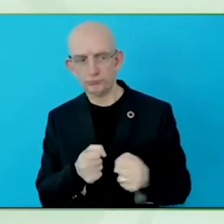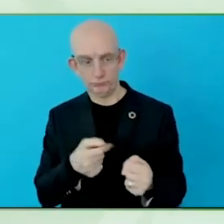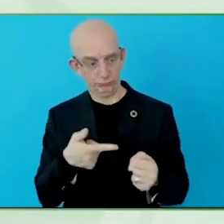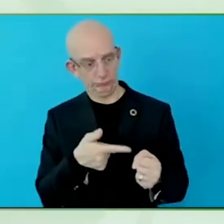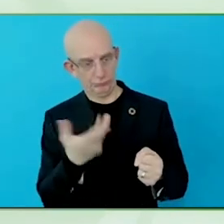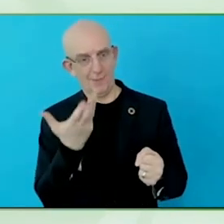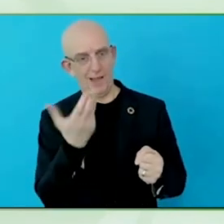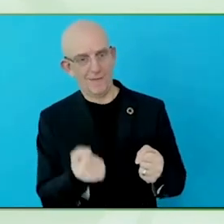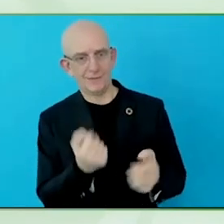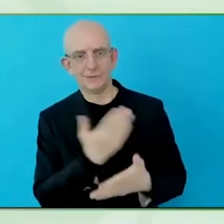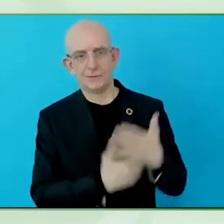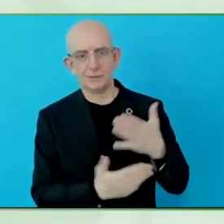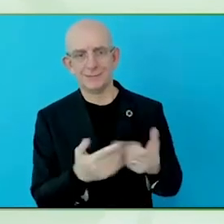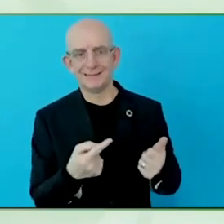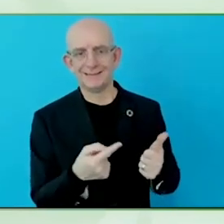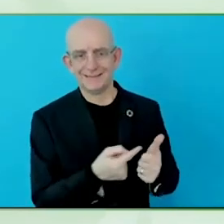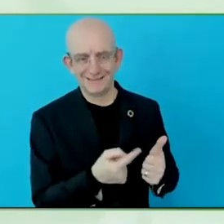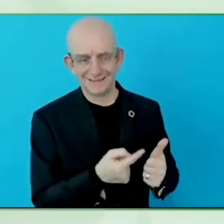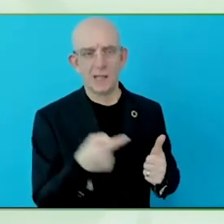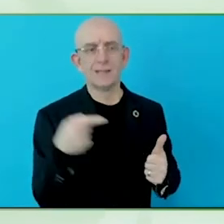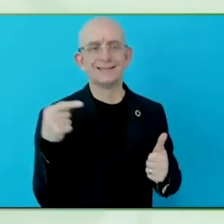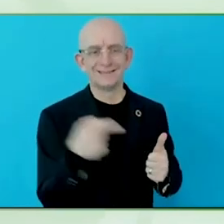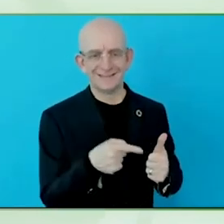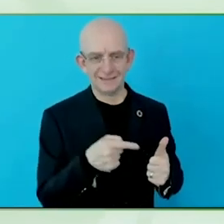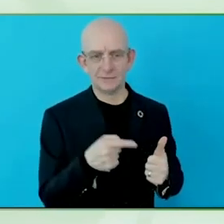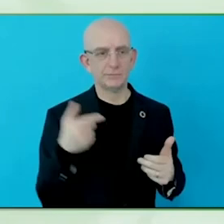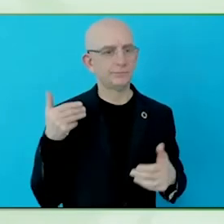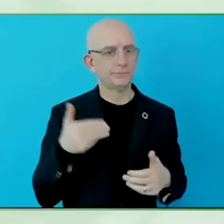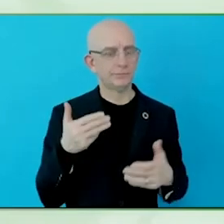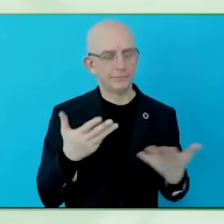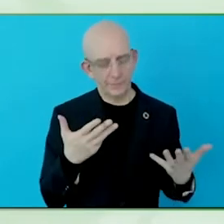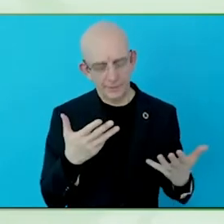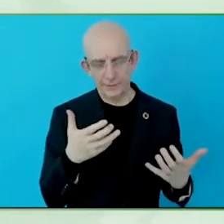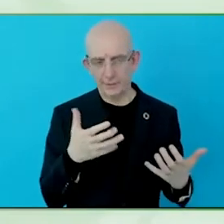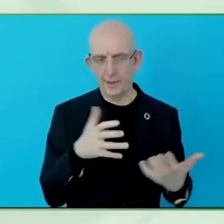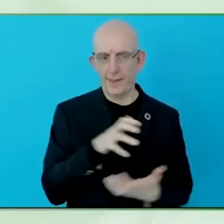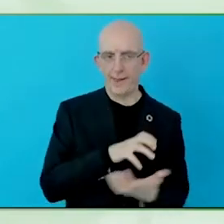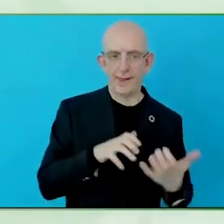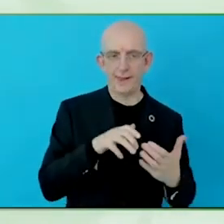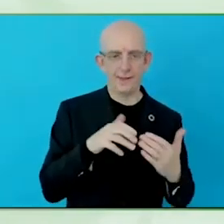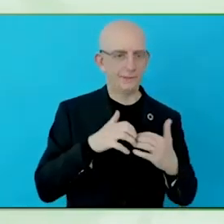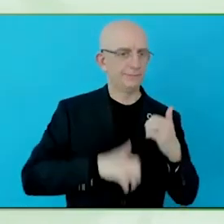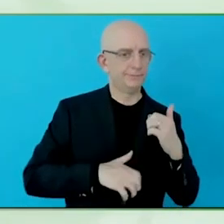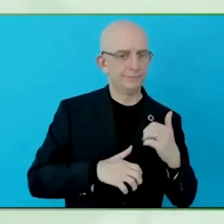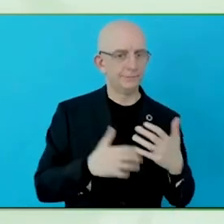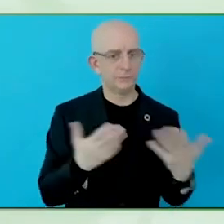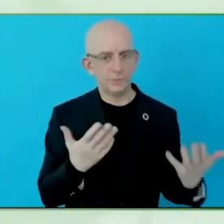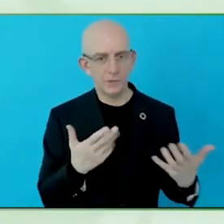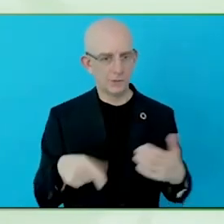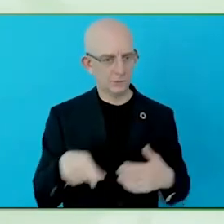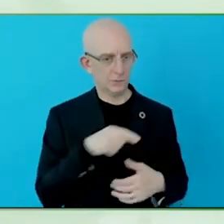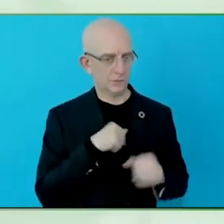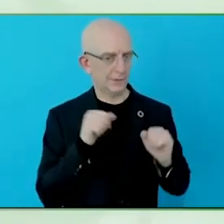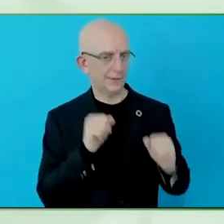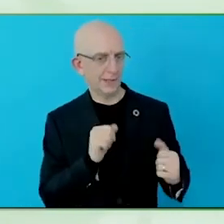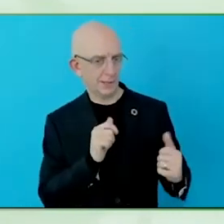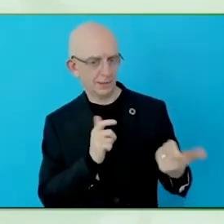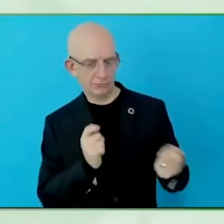But we have to be honest and clear and say, in some cases, you might not fit into an organisation.